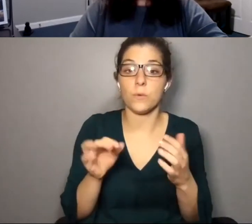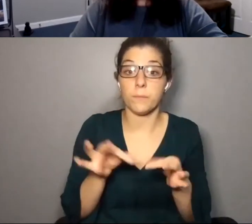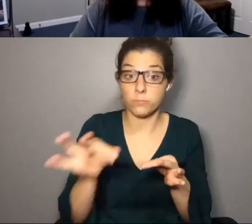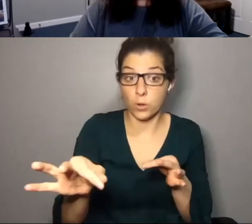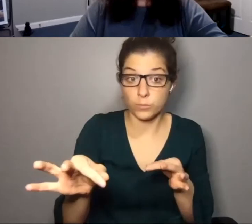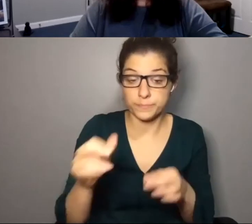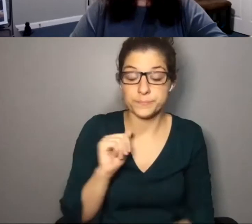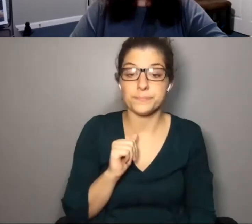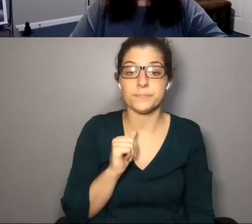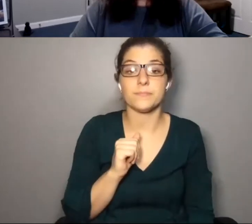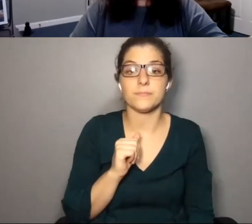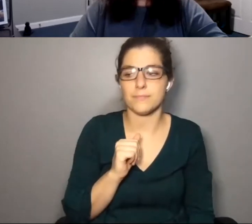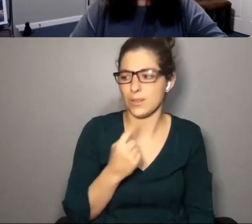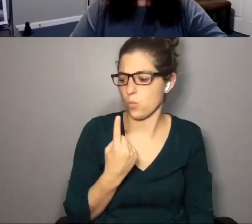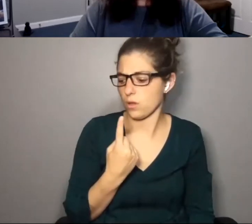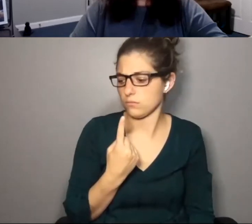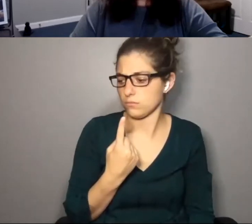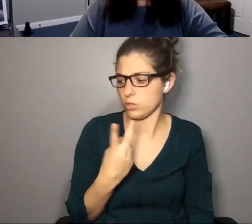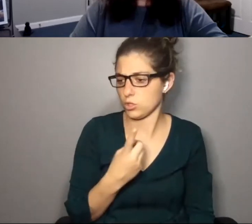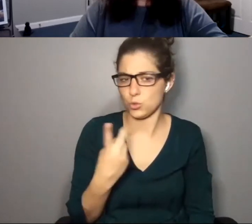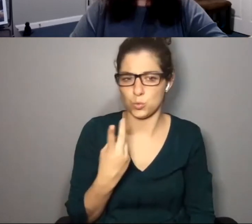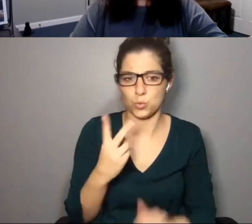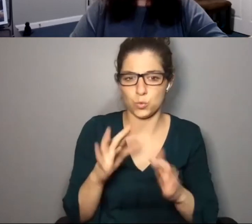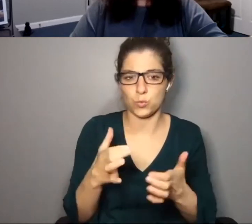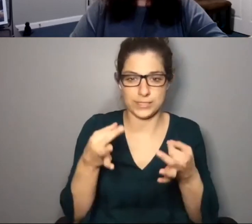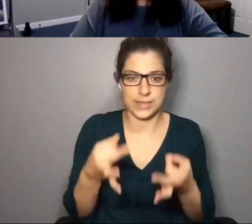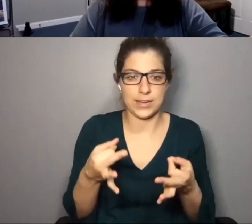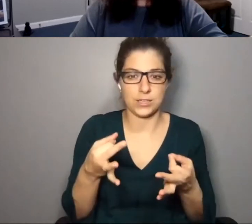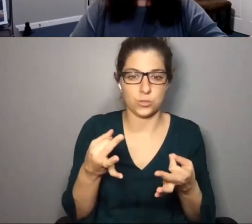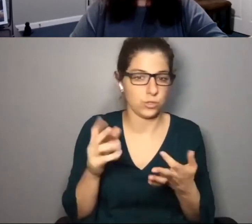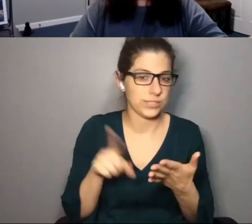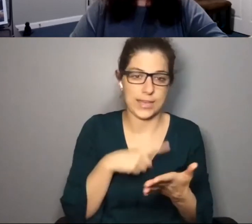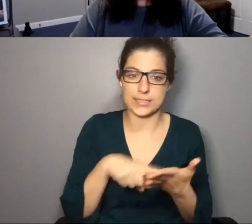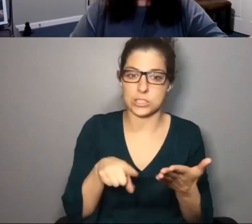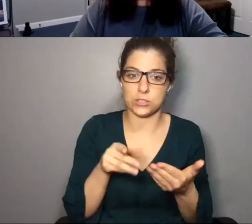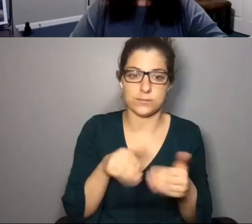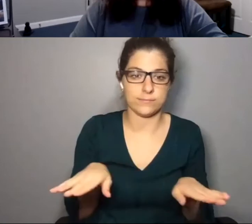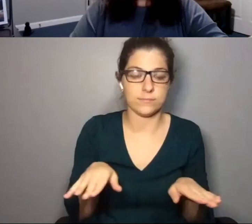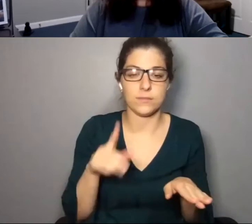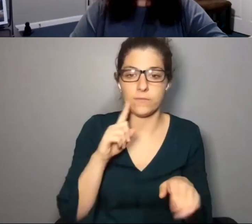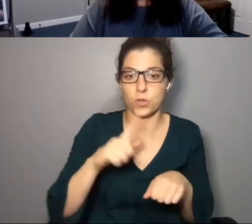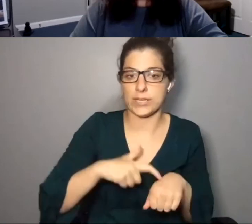ists over the first six weeks in 20 20, the